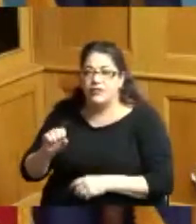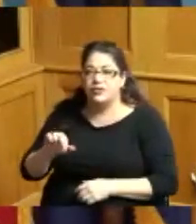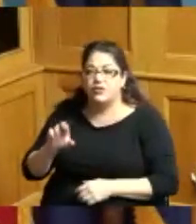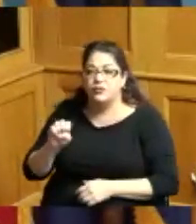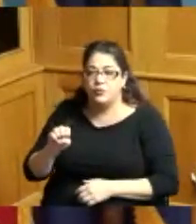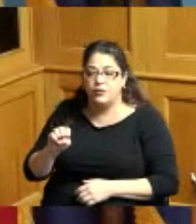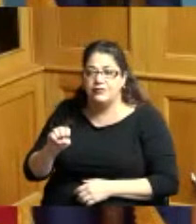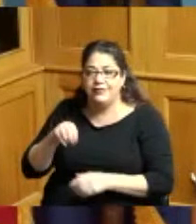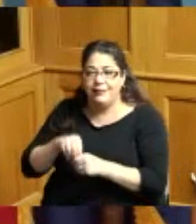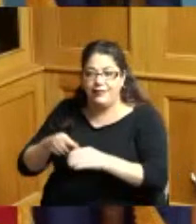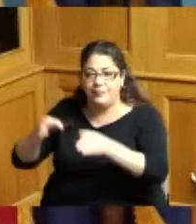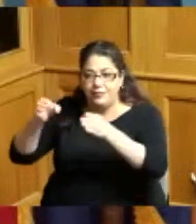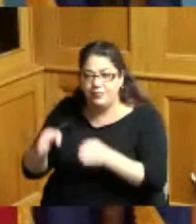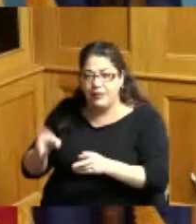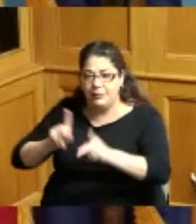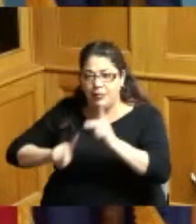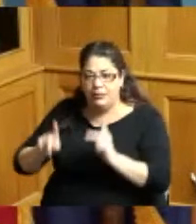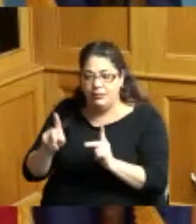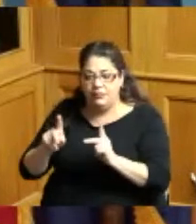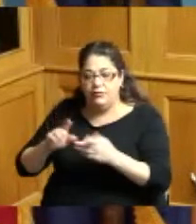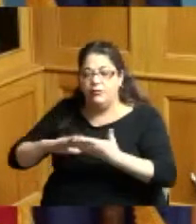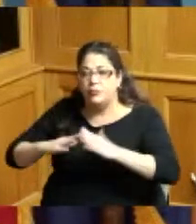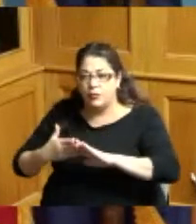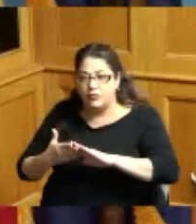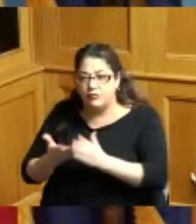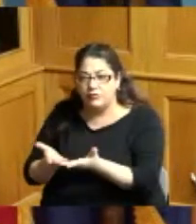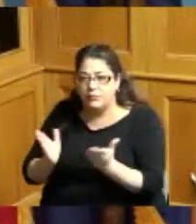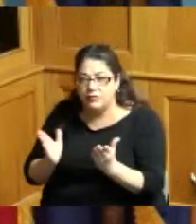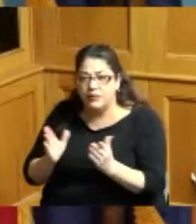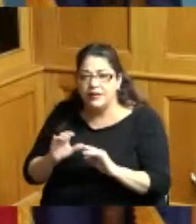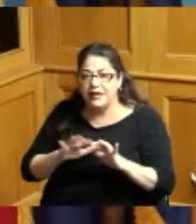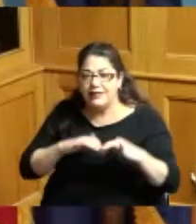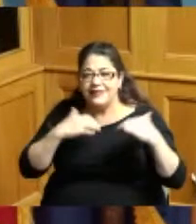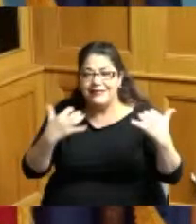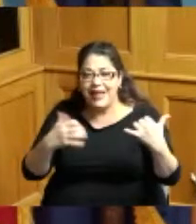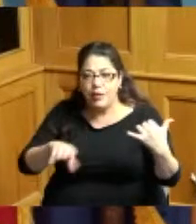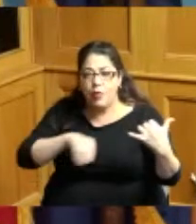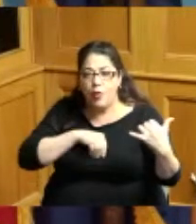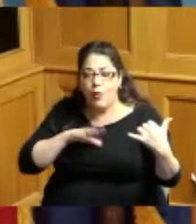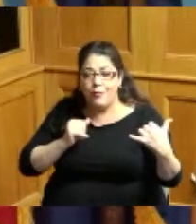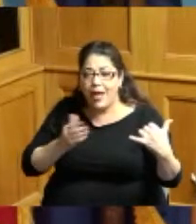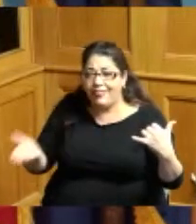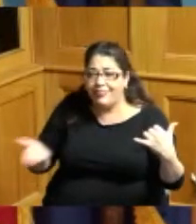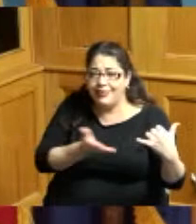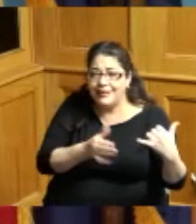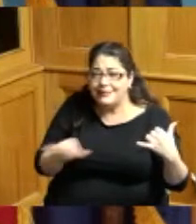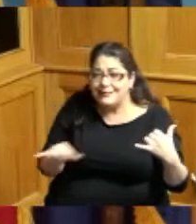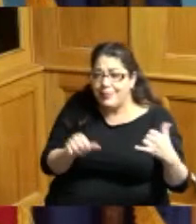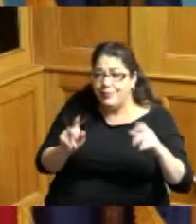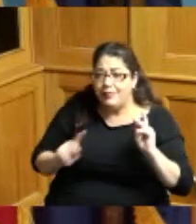the people I believe that the stadium is owned by the people and I know in our budget it says